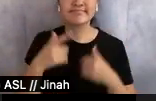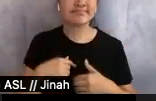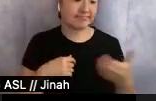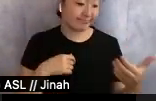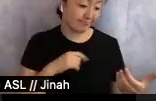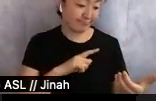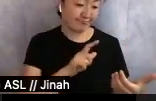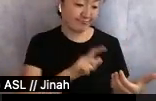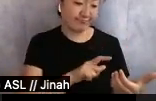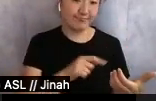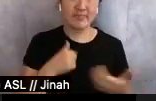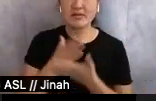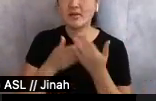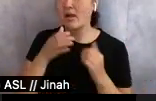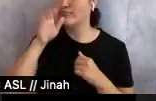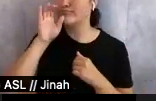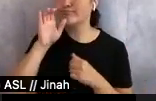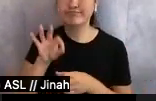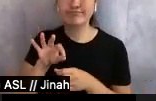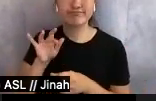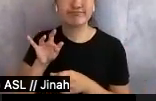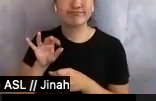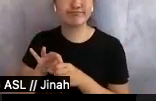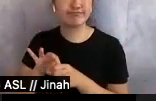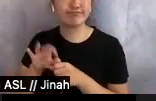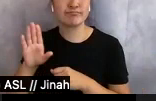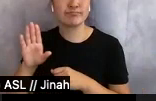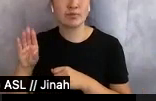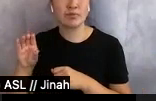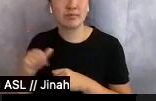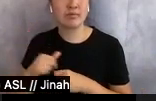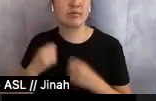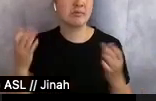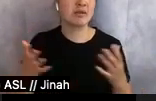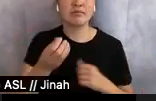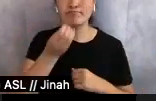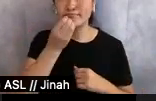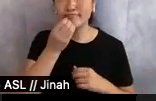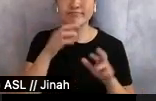drinking boba. A bunch more were eating donuts. Gradually, her body became hers